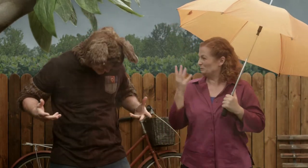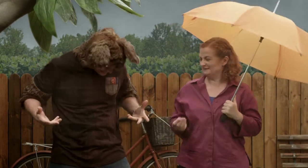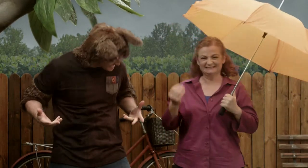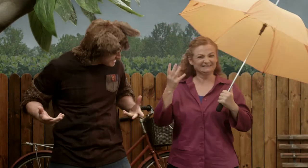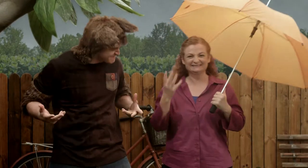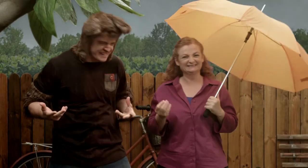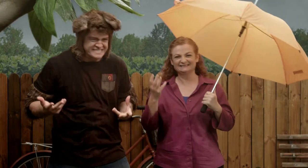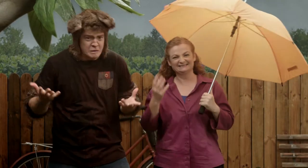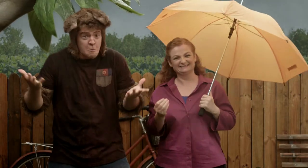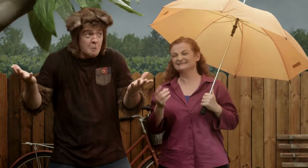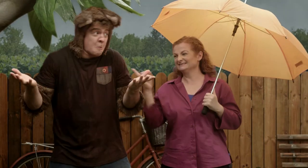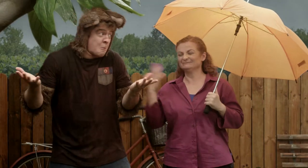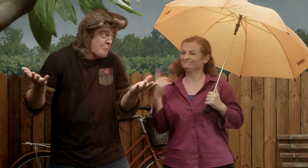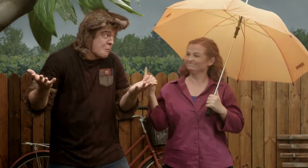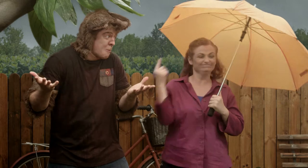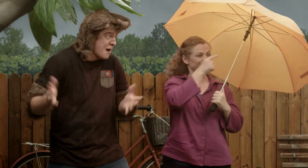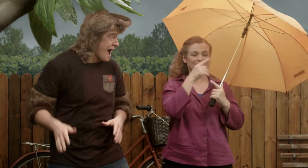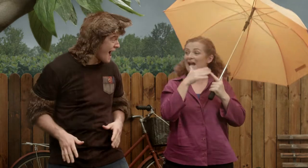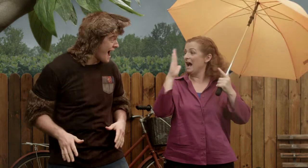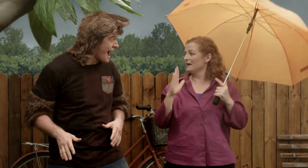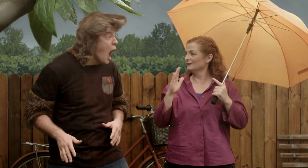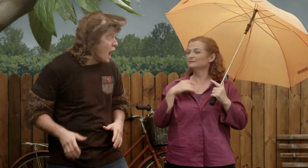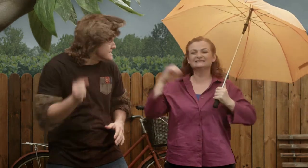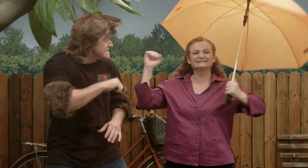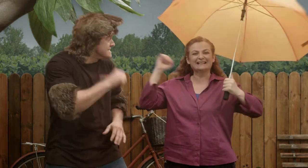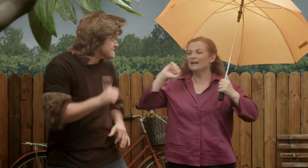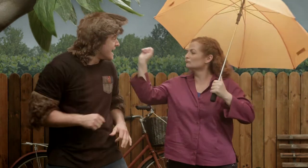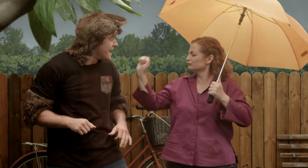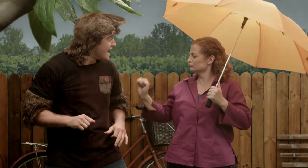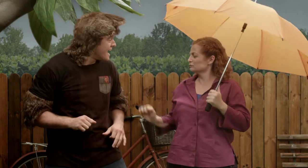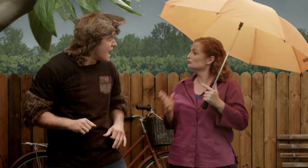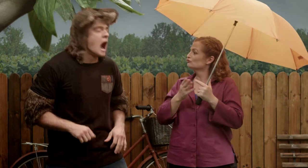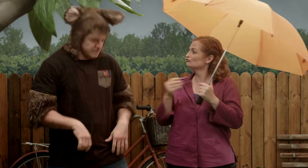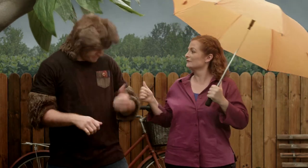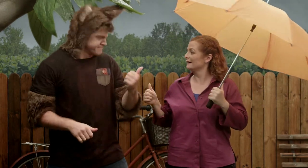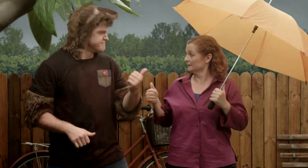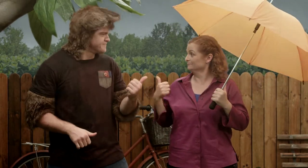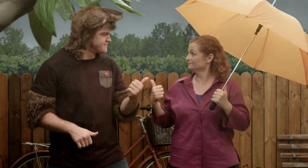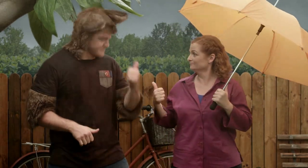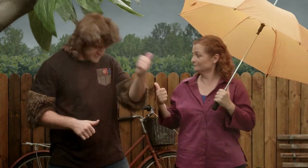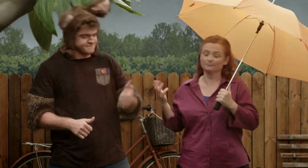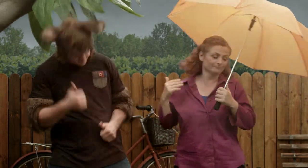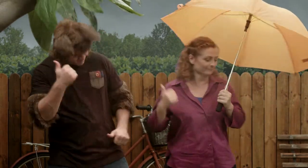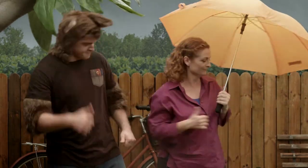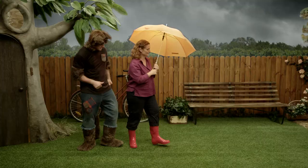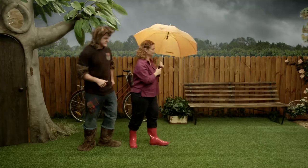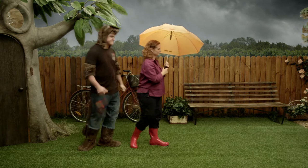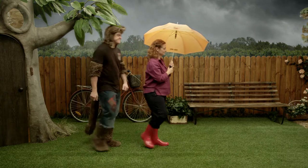Oh Possum, you are wet through. We need to go inside and dry you off. I'll get a towel and dry you. Let's go. Okay.